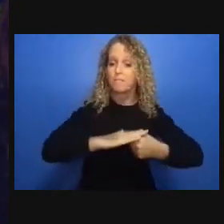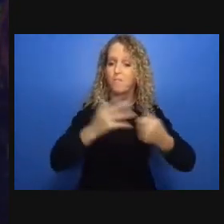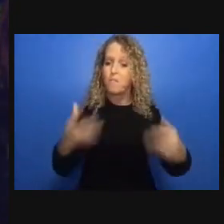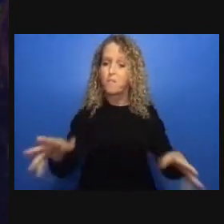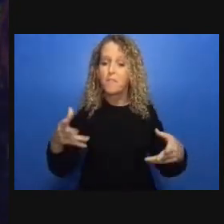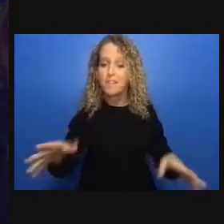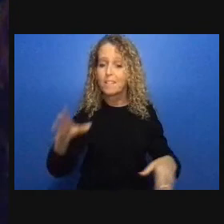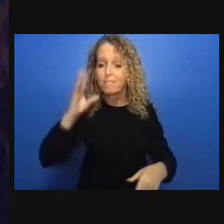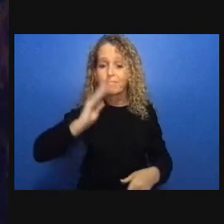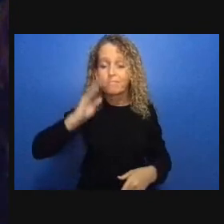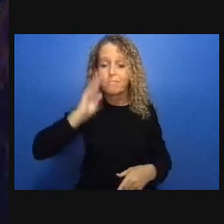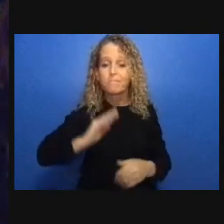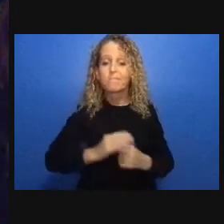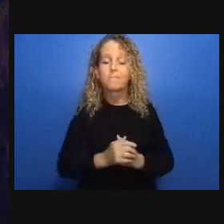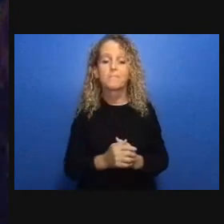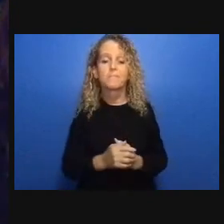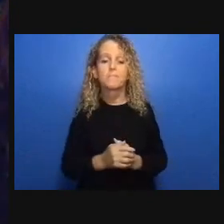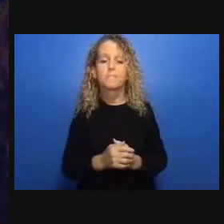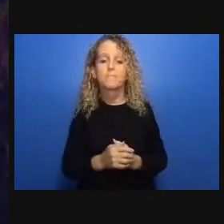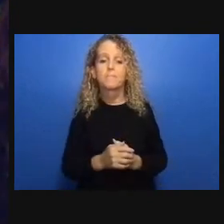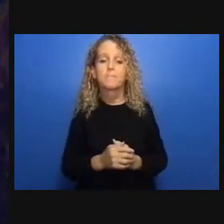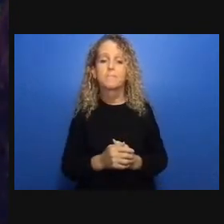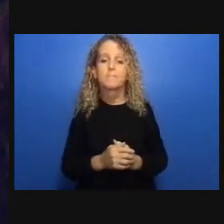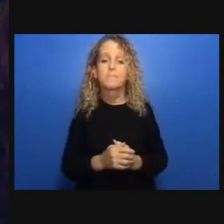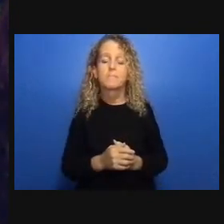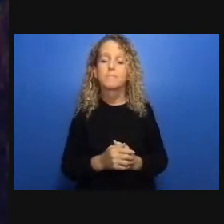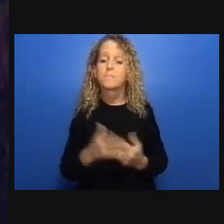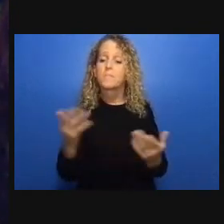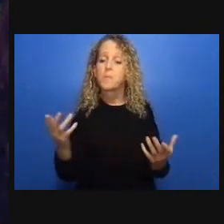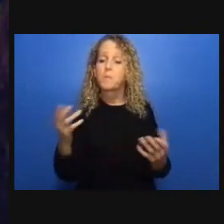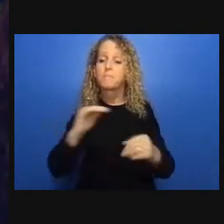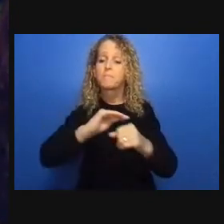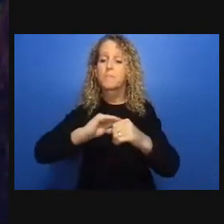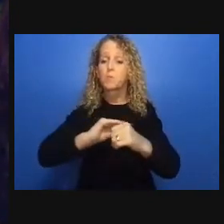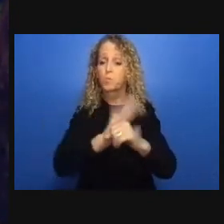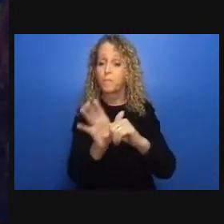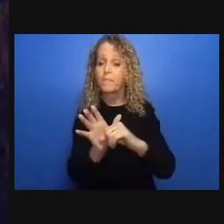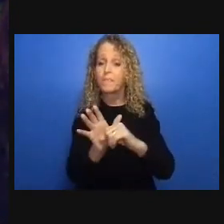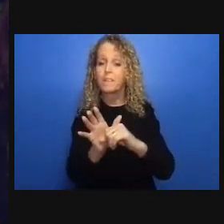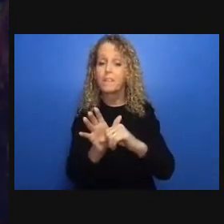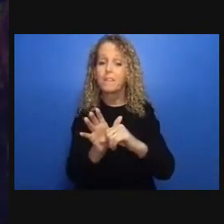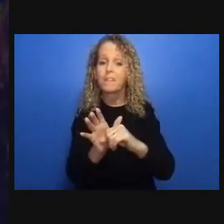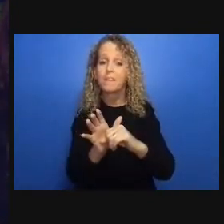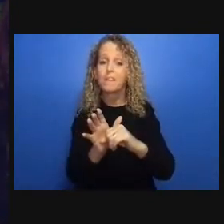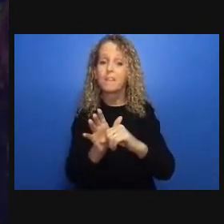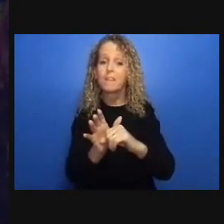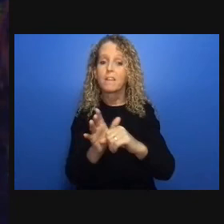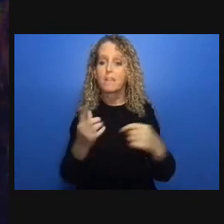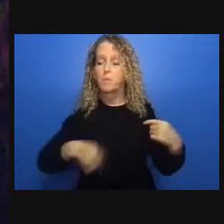despite extensive acknowledgement around the world that cover has increased domestic violence